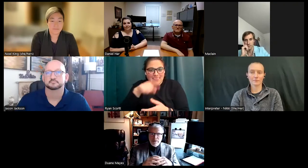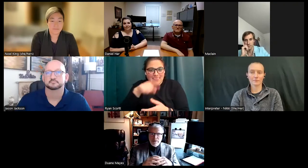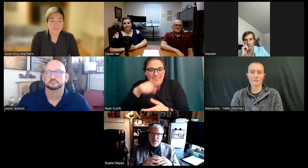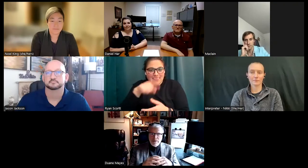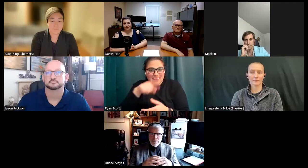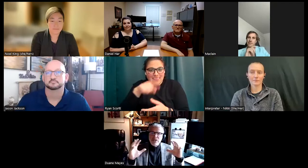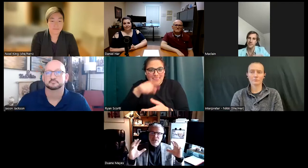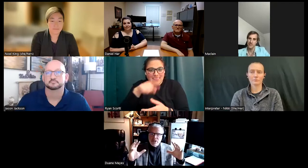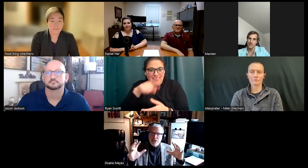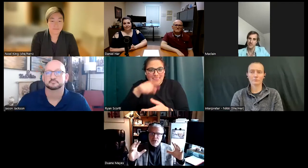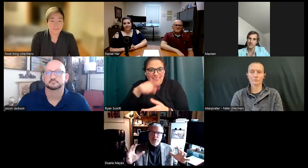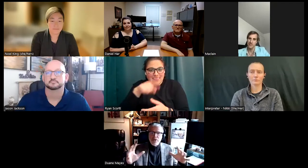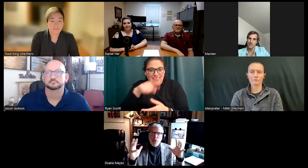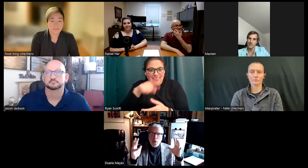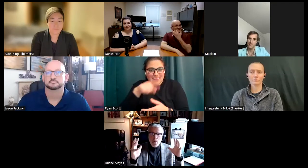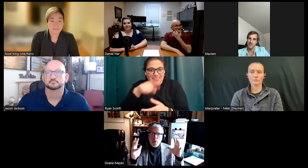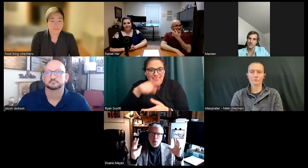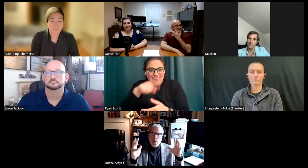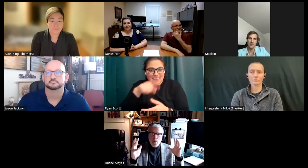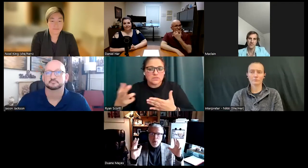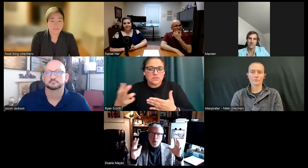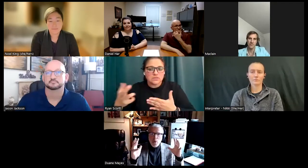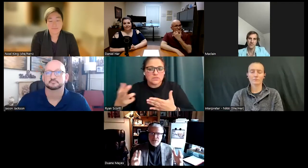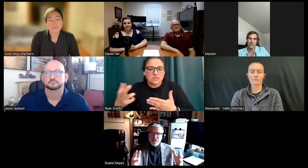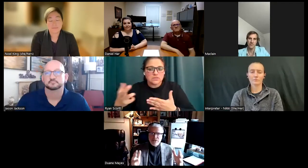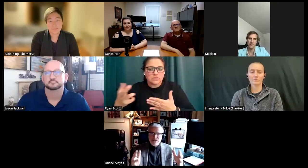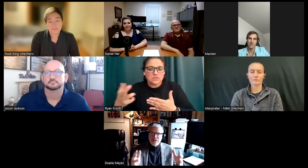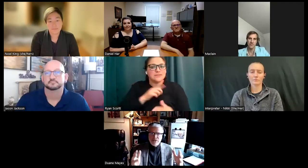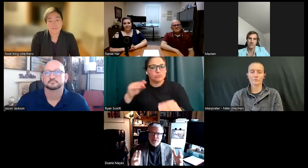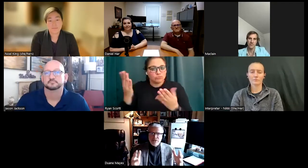resources to do quality service delivery for those that are deaf hard of hearing